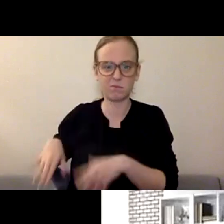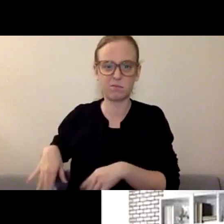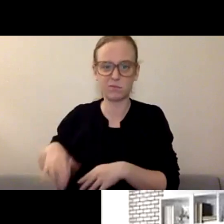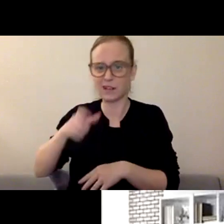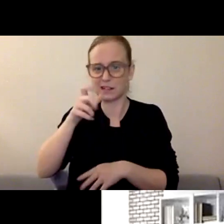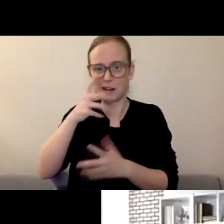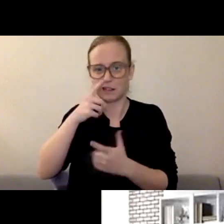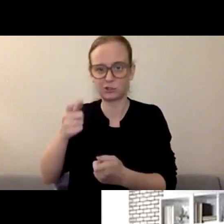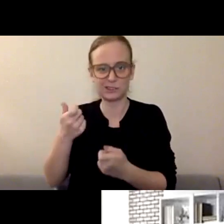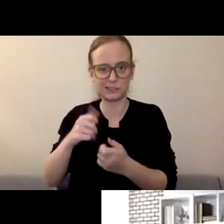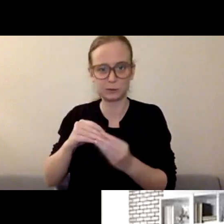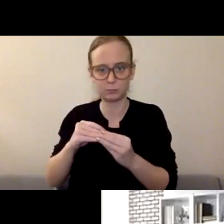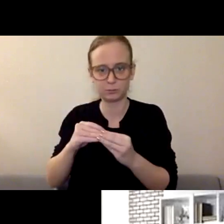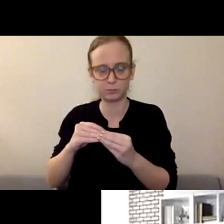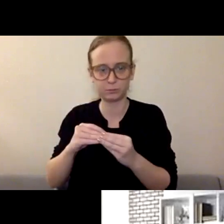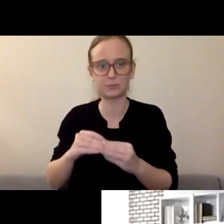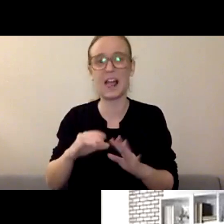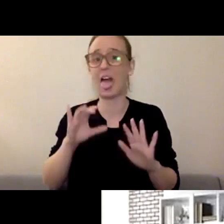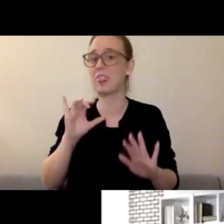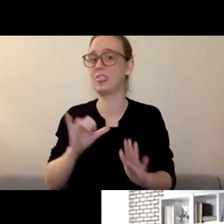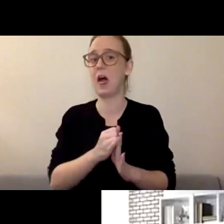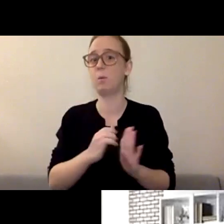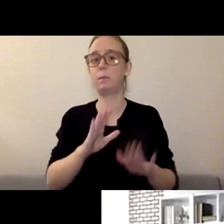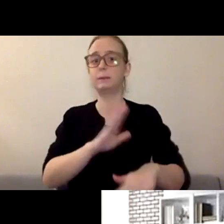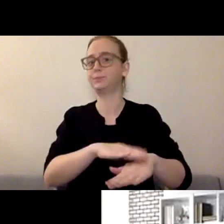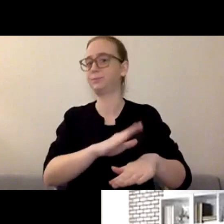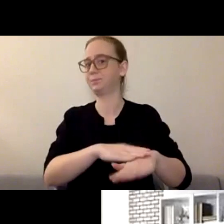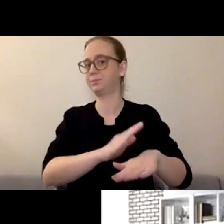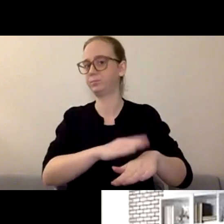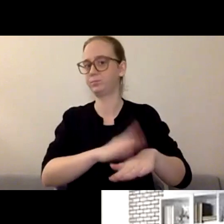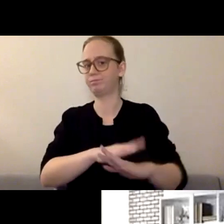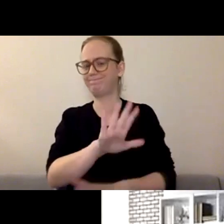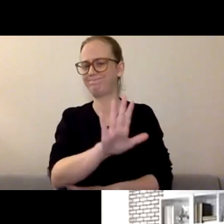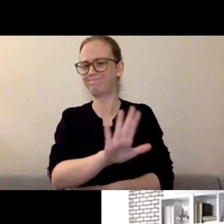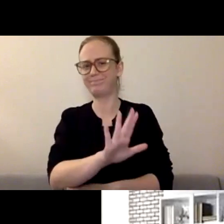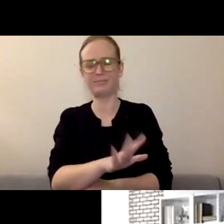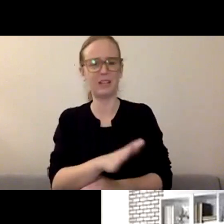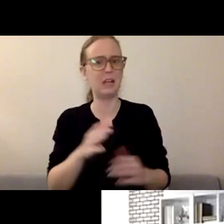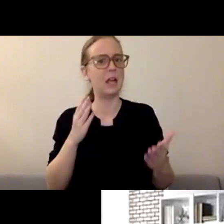That would be a red flag for me. That would be an opportunity to say, "Maybe I need to reach out to someone I trust